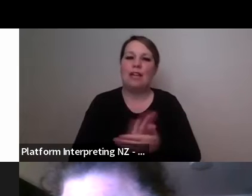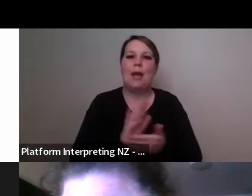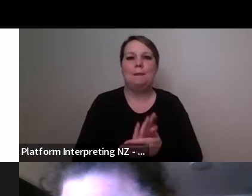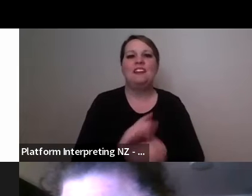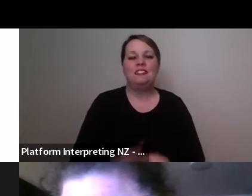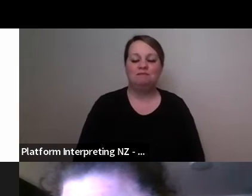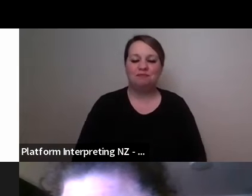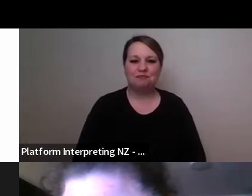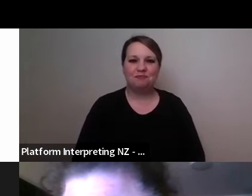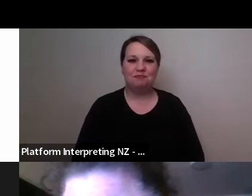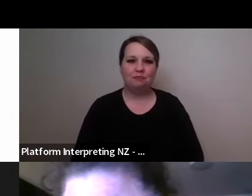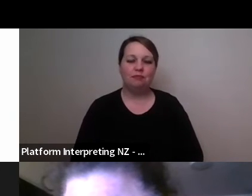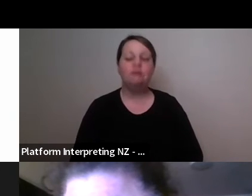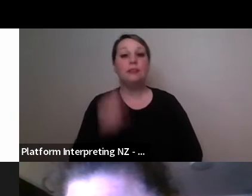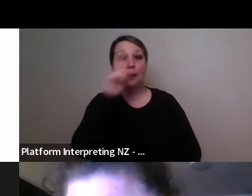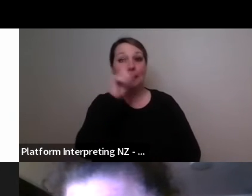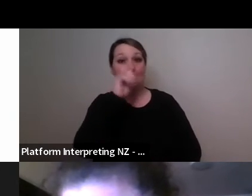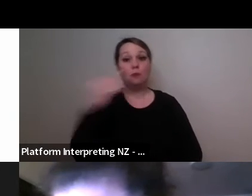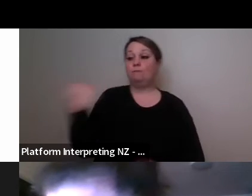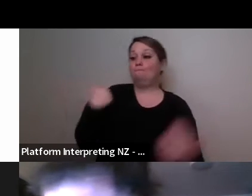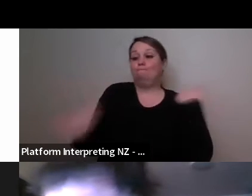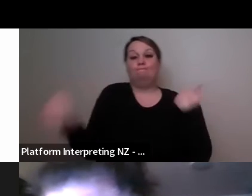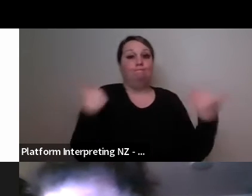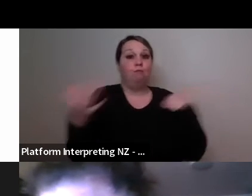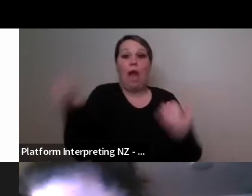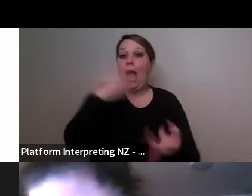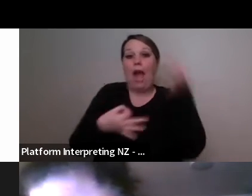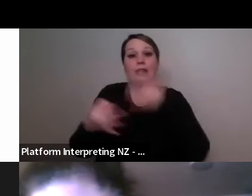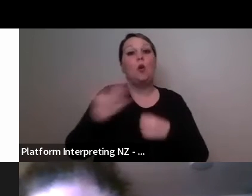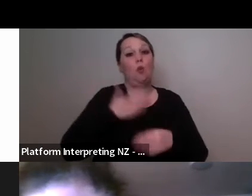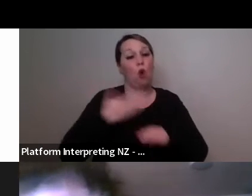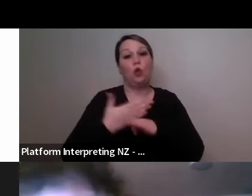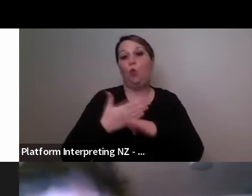I've had people coming to me wanting to work with me and that's really humbling to to